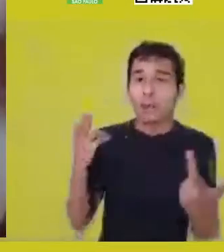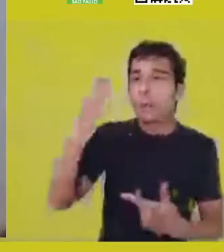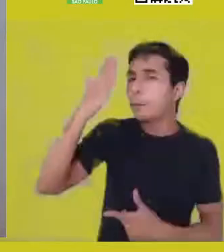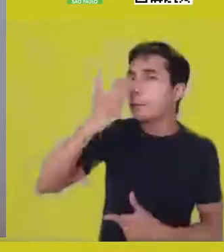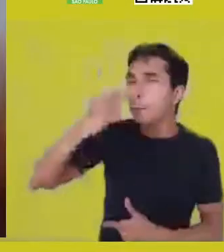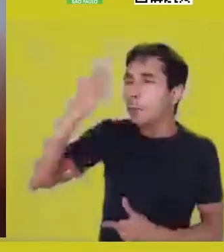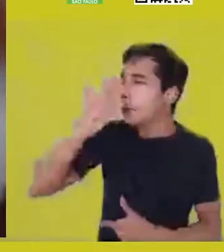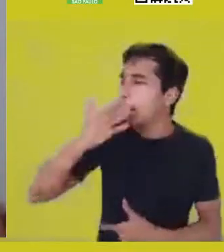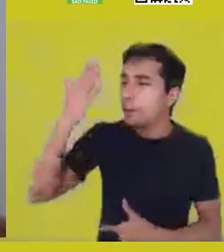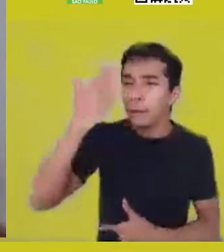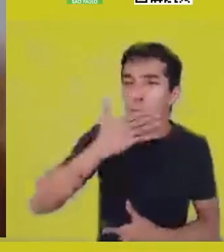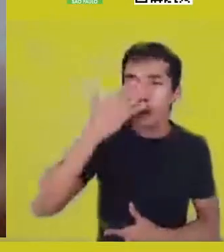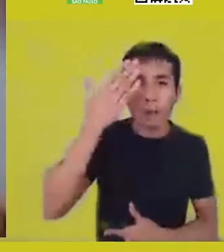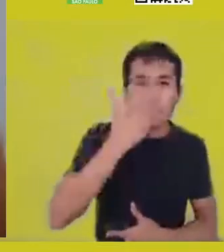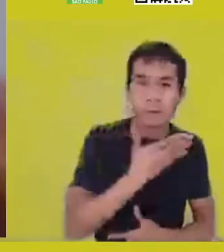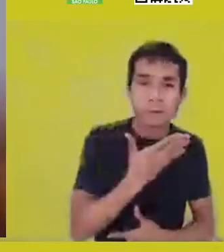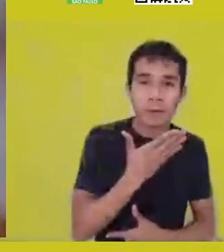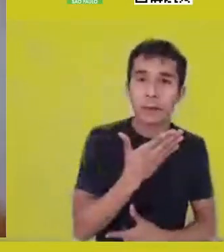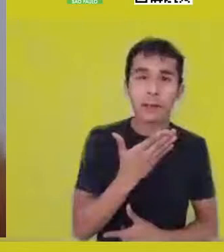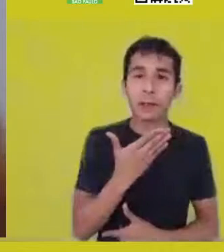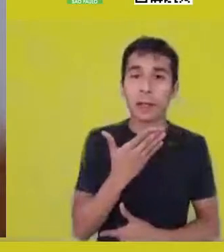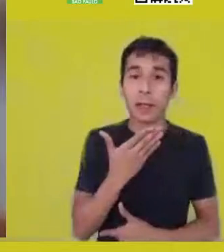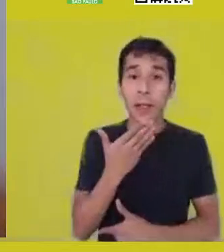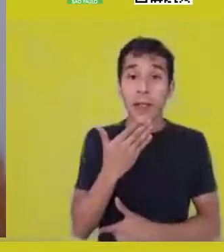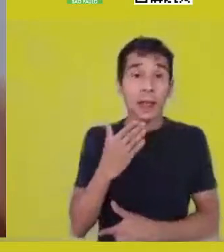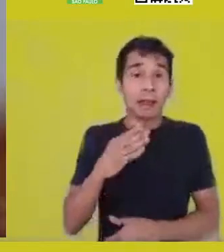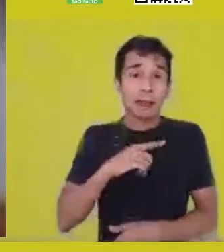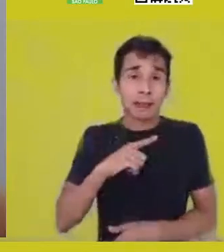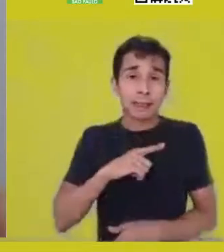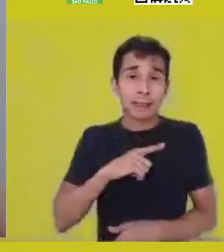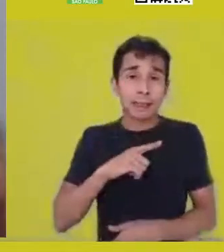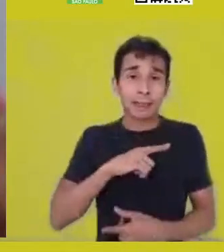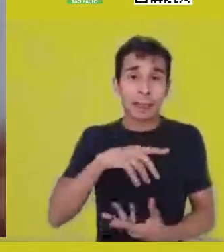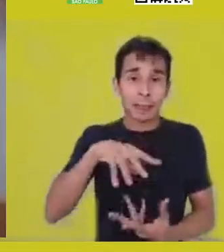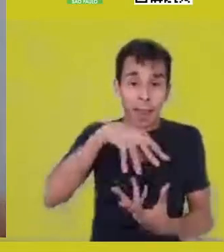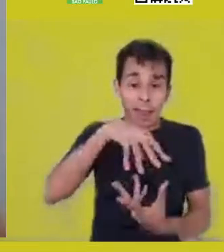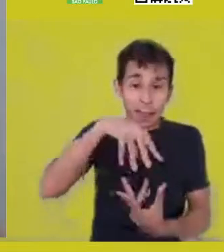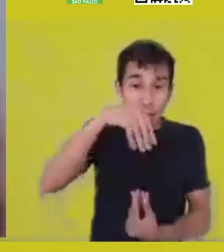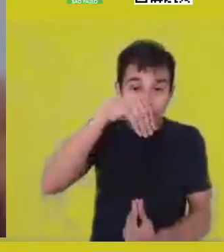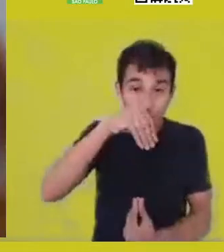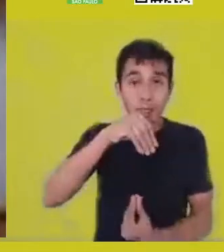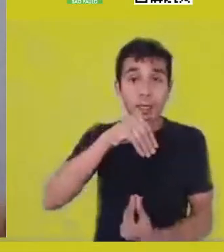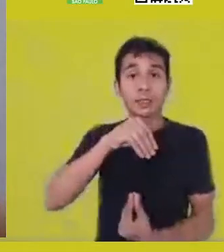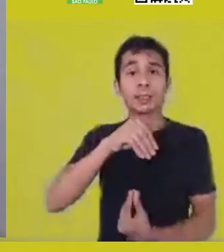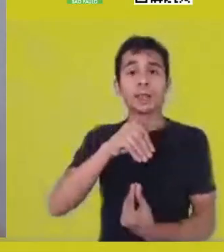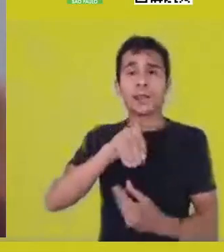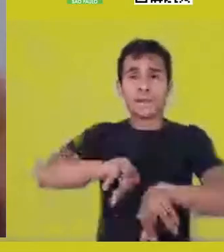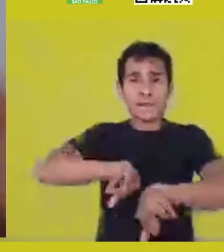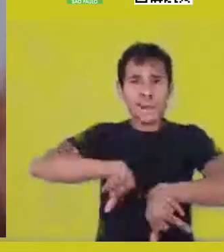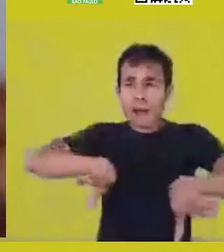several entities live, are born, bloom,